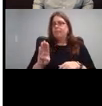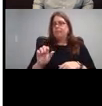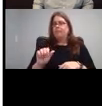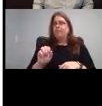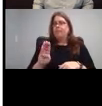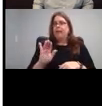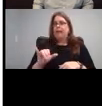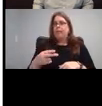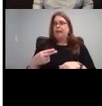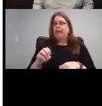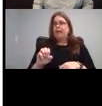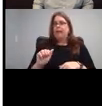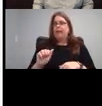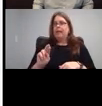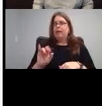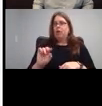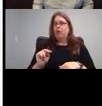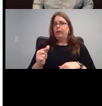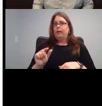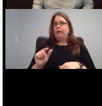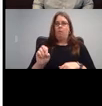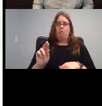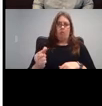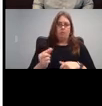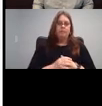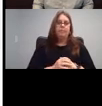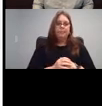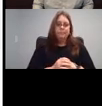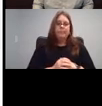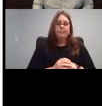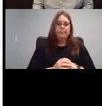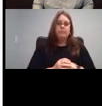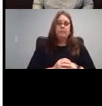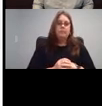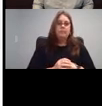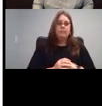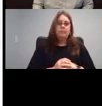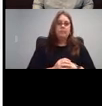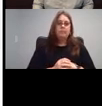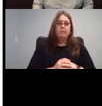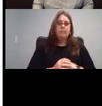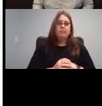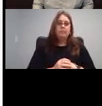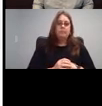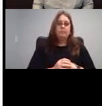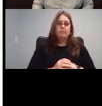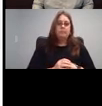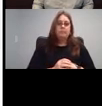So, it looks like you might actually have a similar photo.